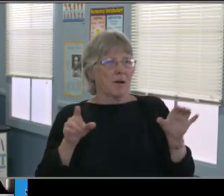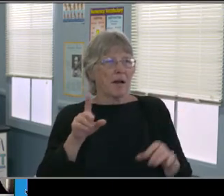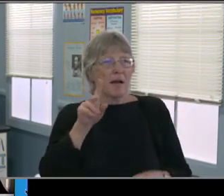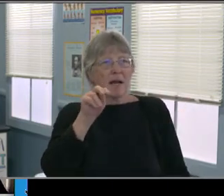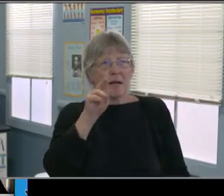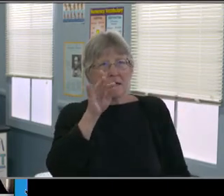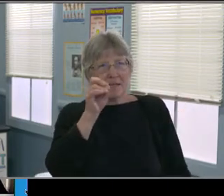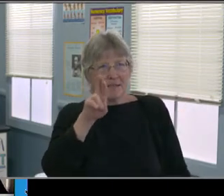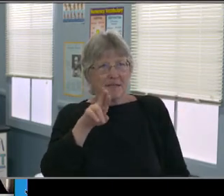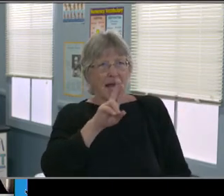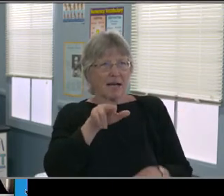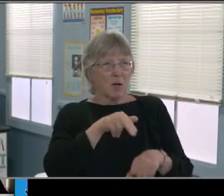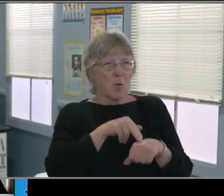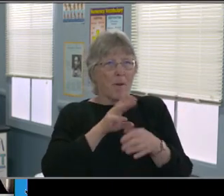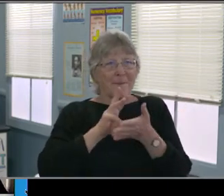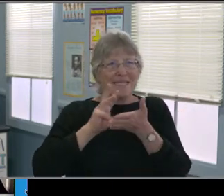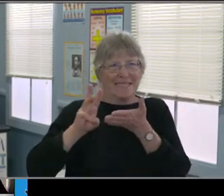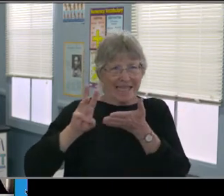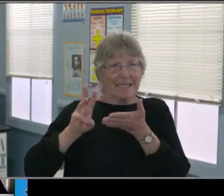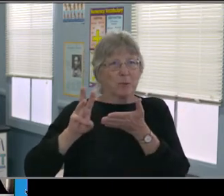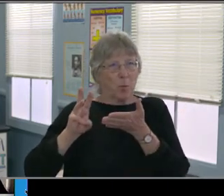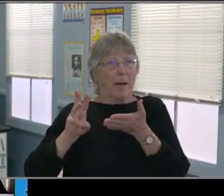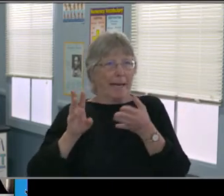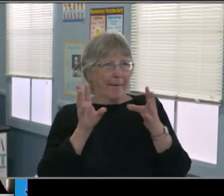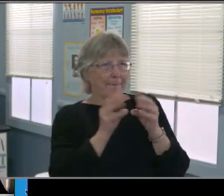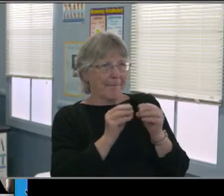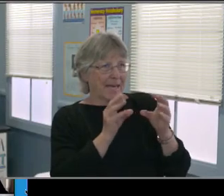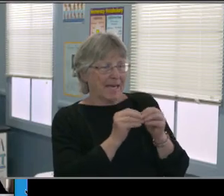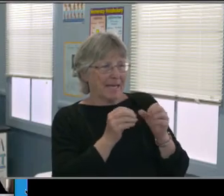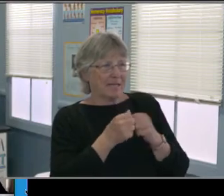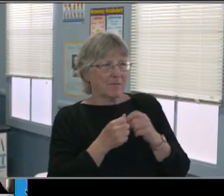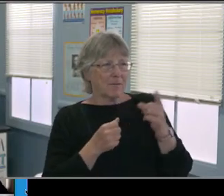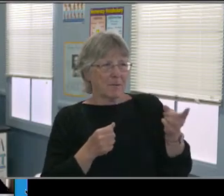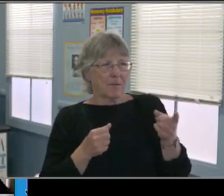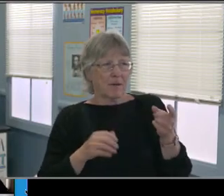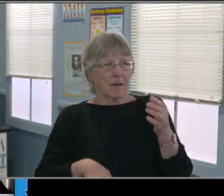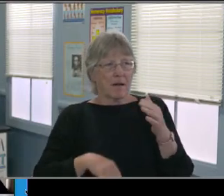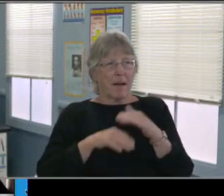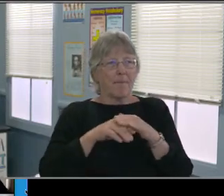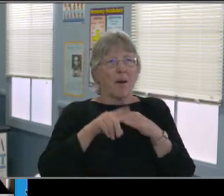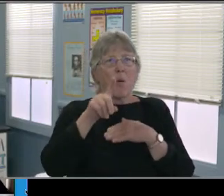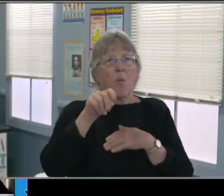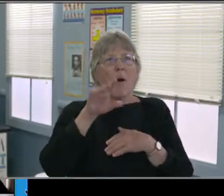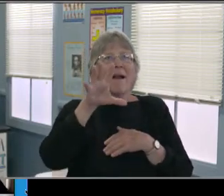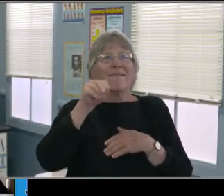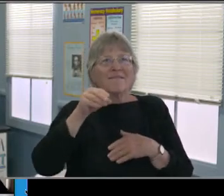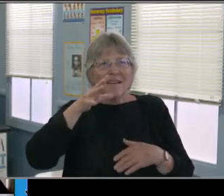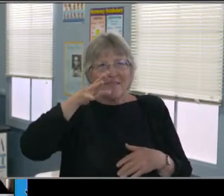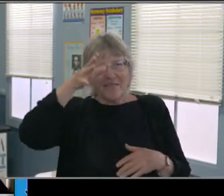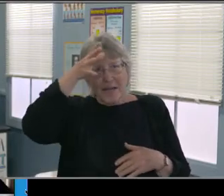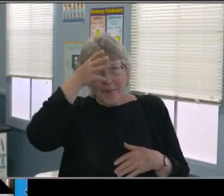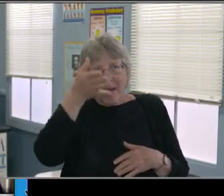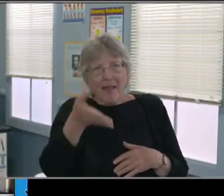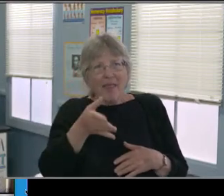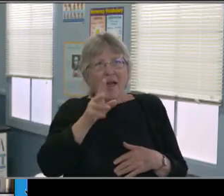of their peer interactions away, right? So they're grieving and not just grieving because they've lost loved ones,